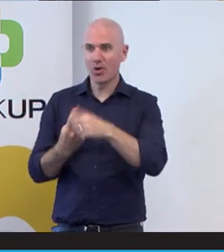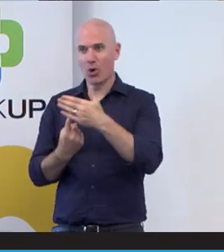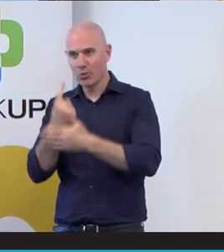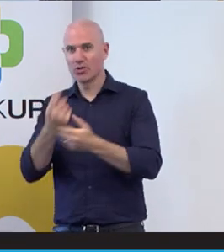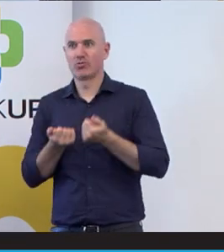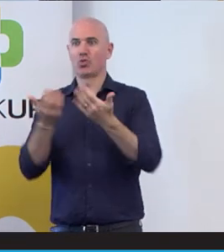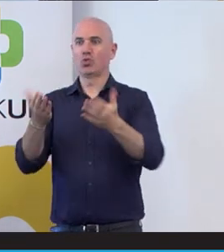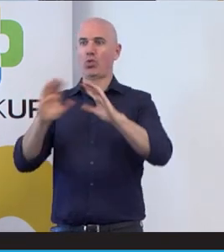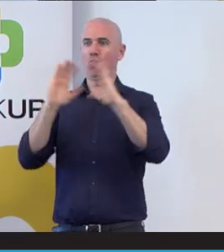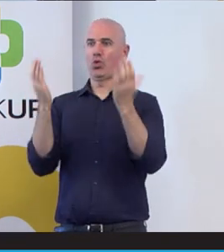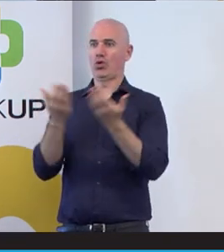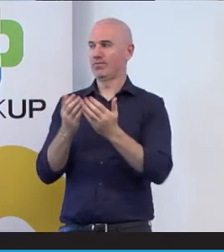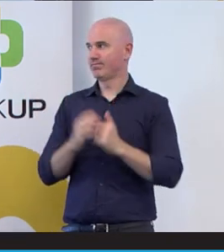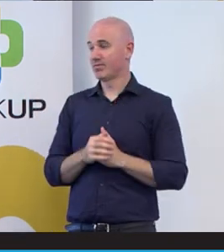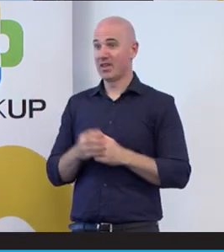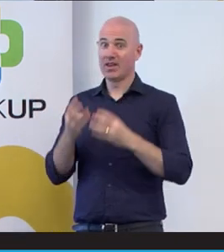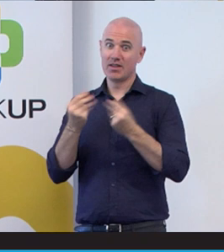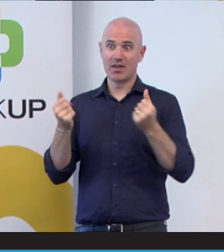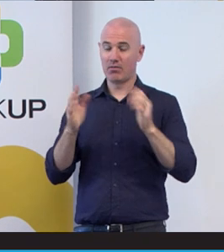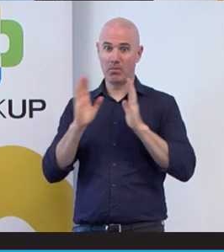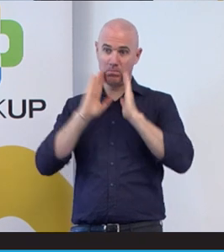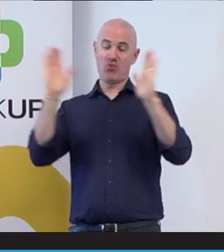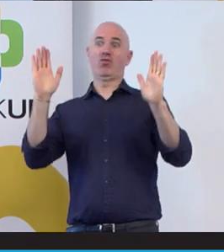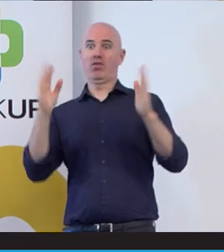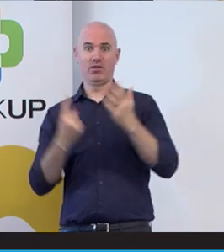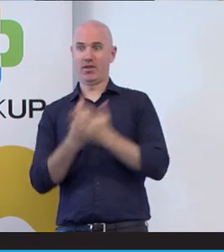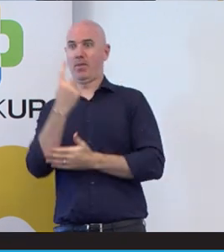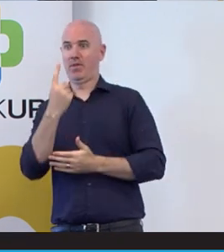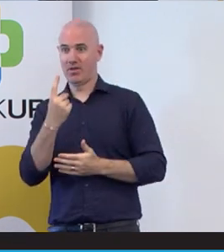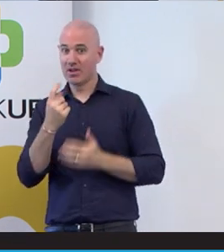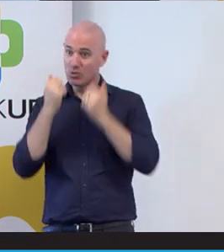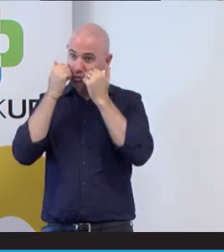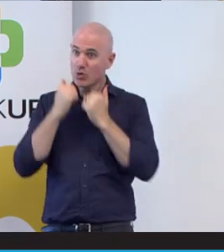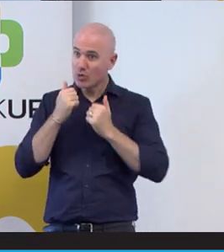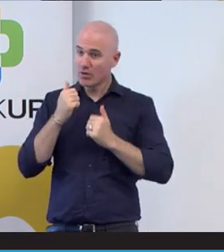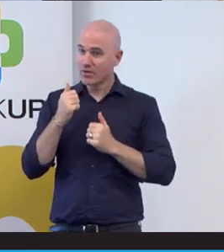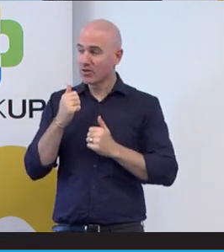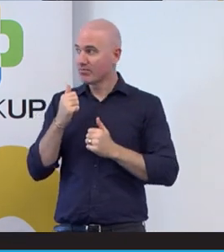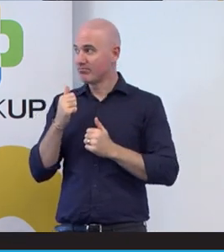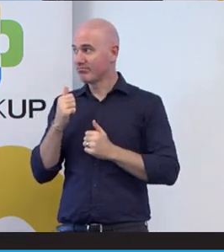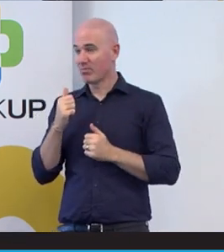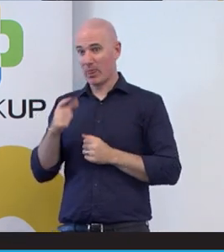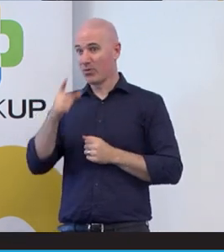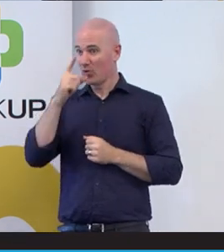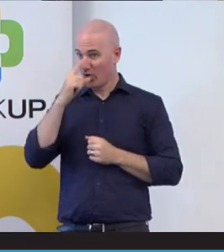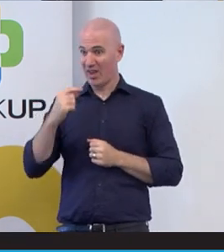world, the miracle happened and proving the odds that you can be you can live independent to get